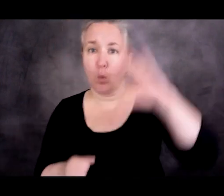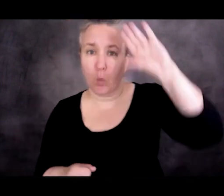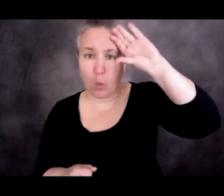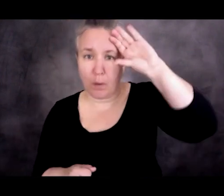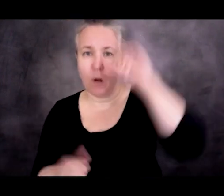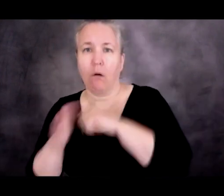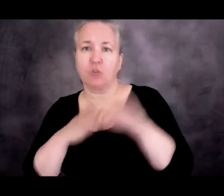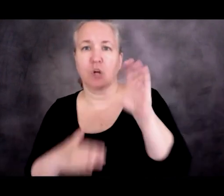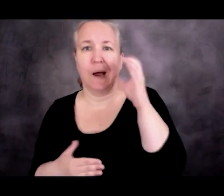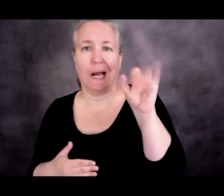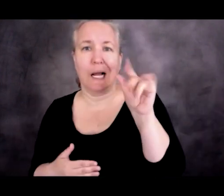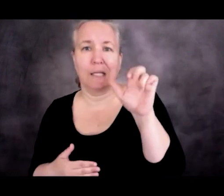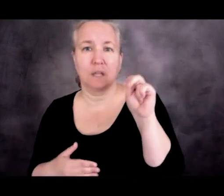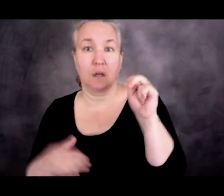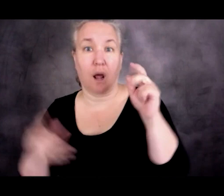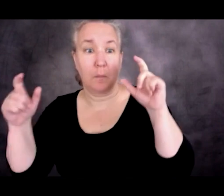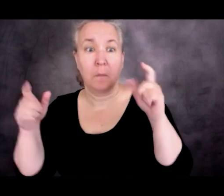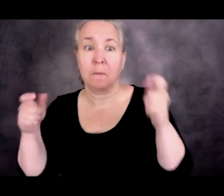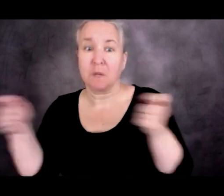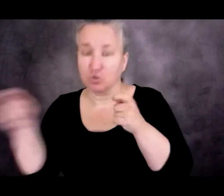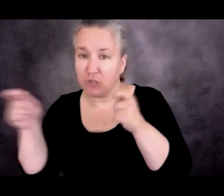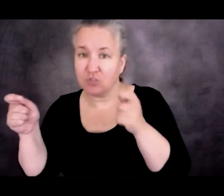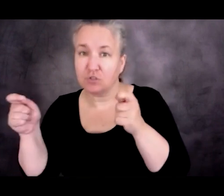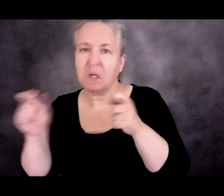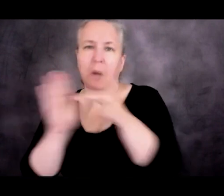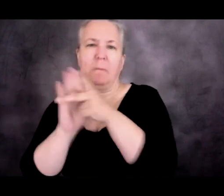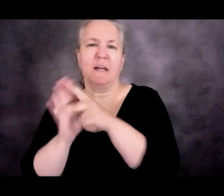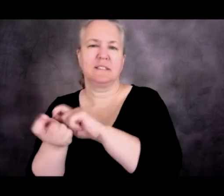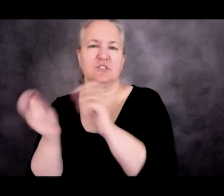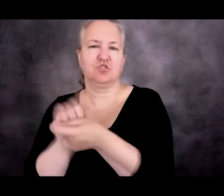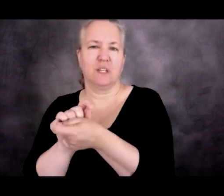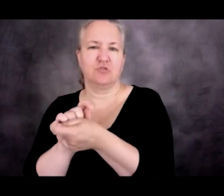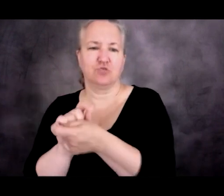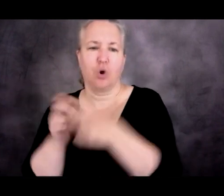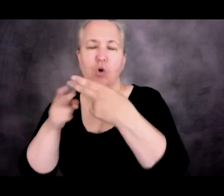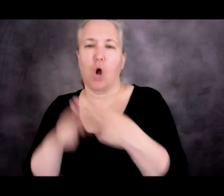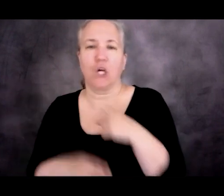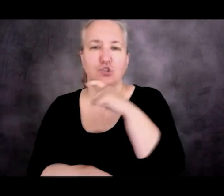the US changed its policy to a dry foot, wet foot policy.